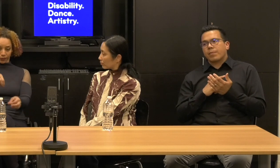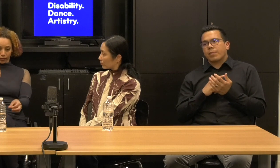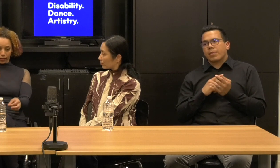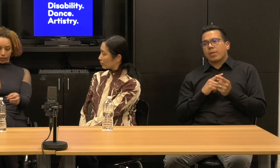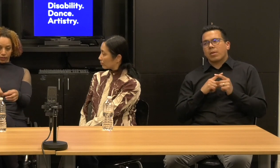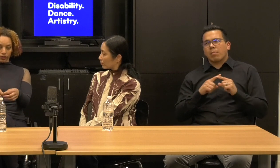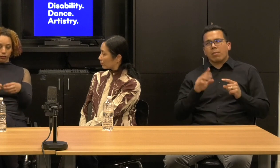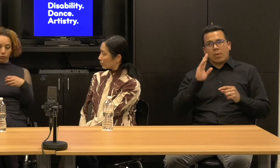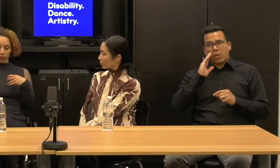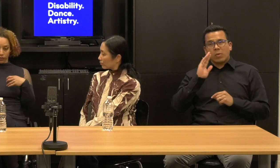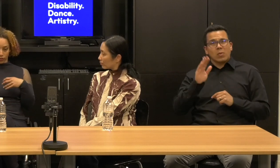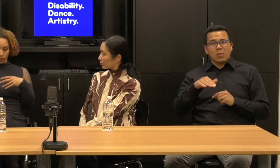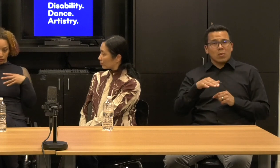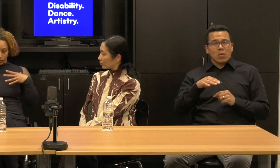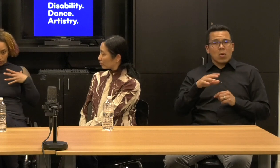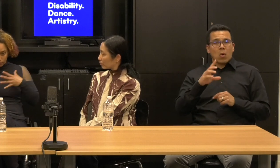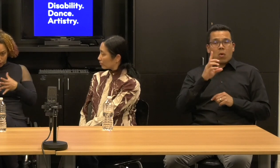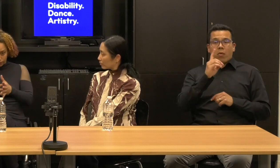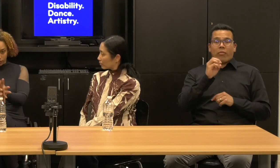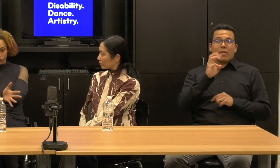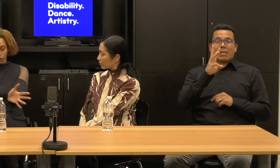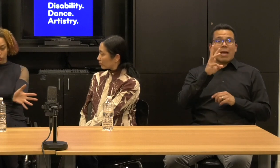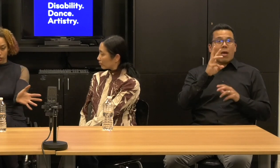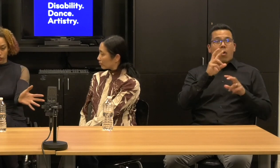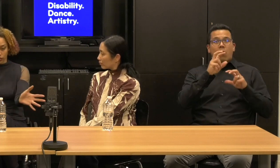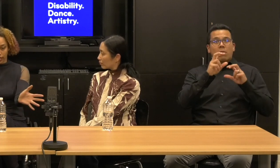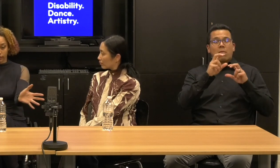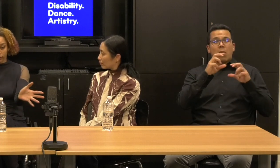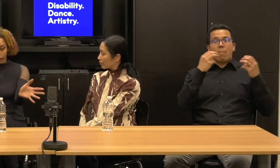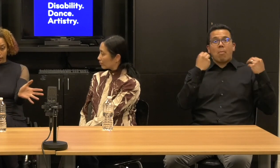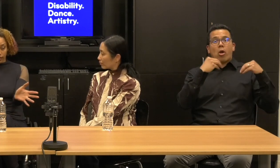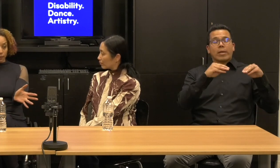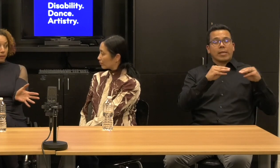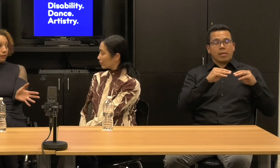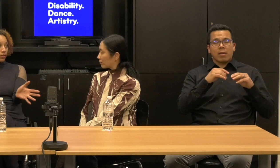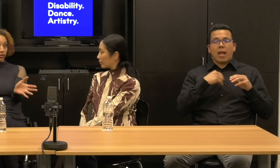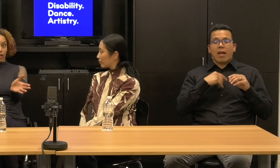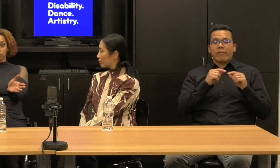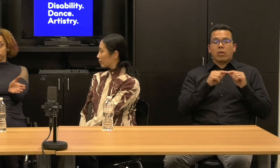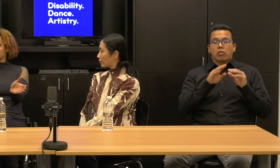and then all of this kind of like flood just gushes out and then maybe there's a dam further